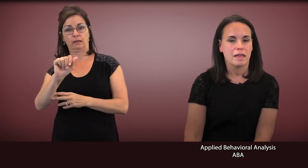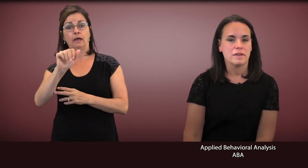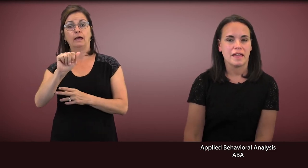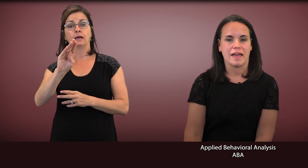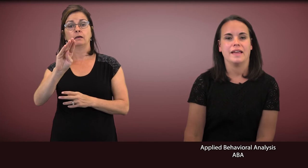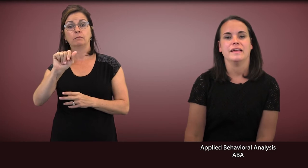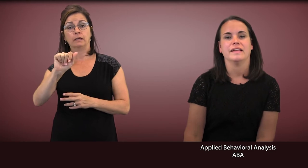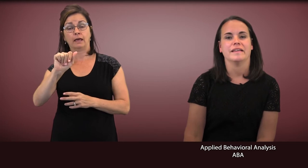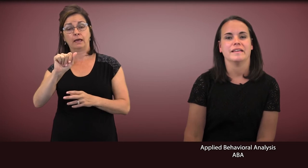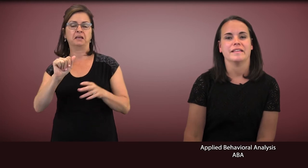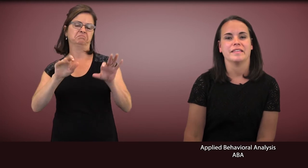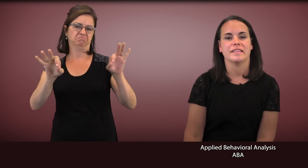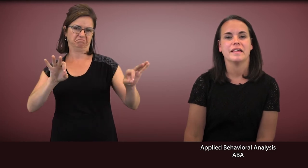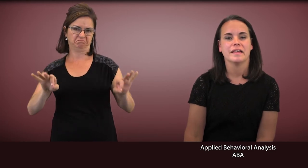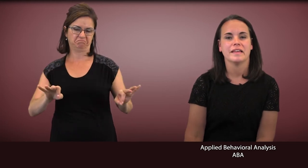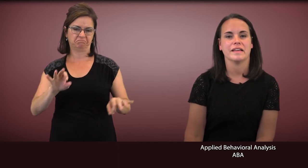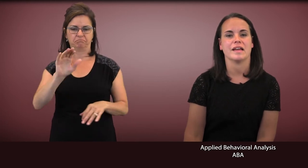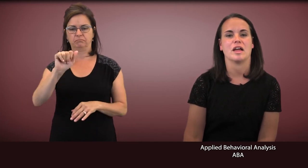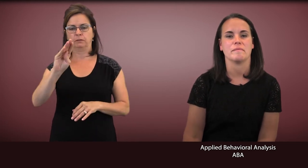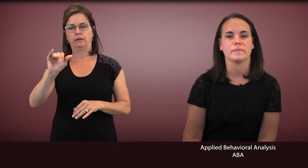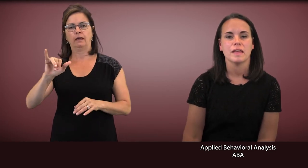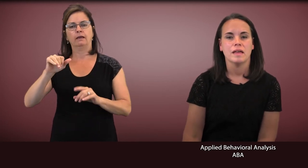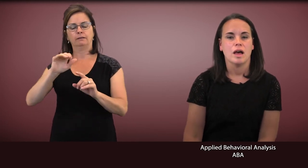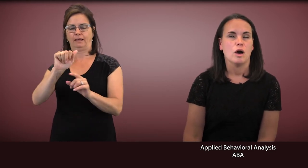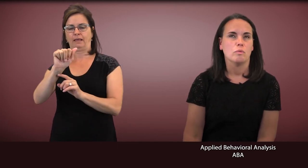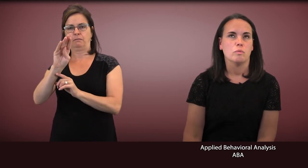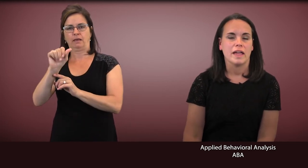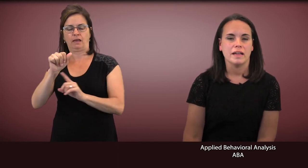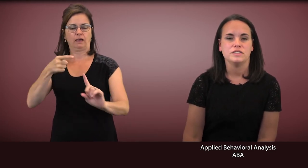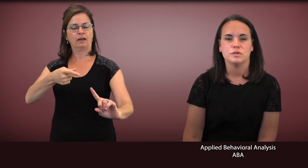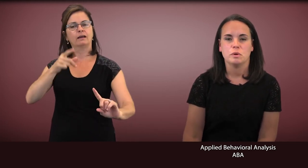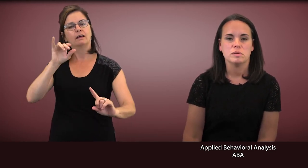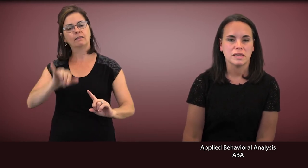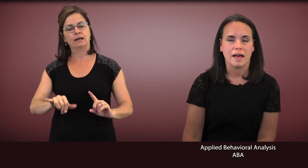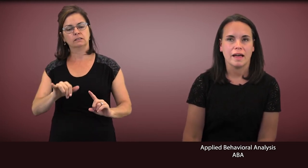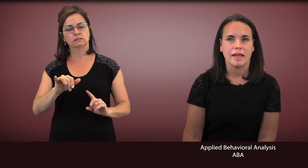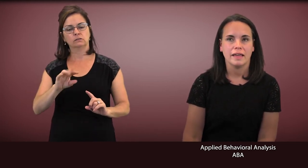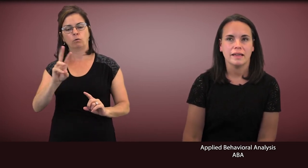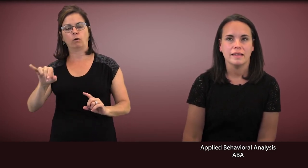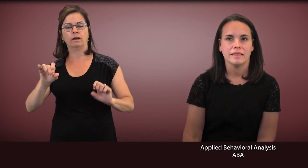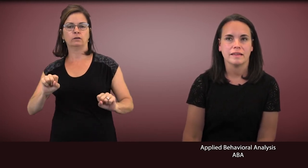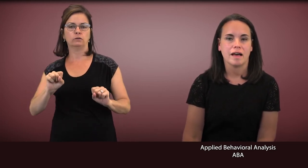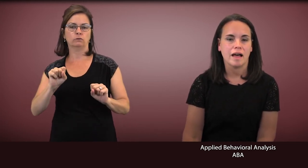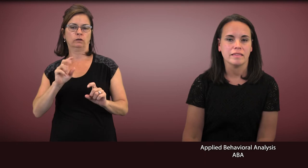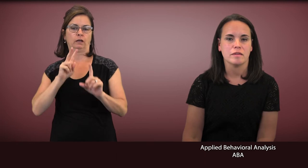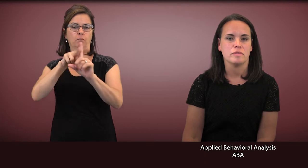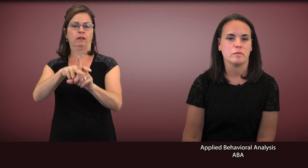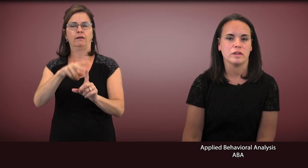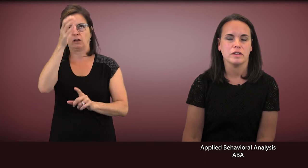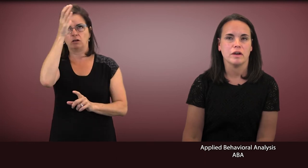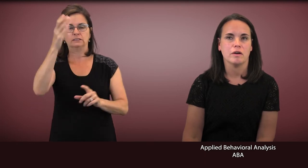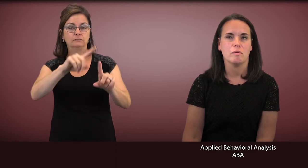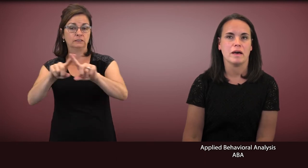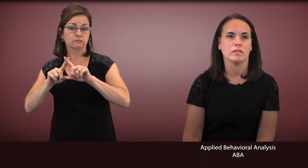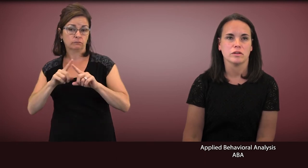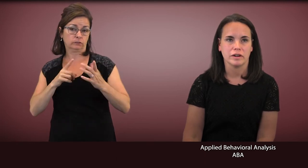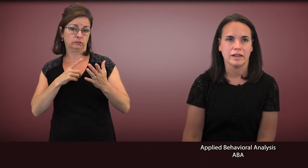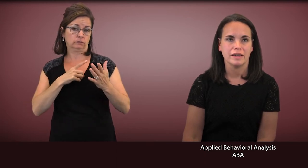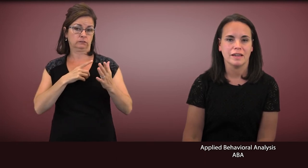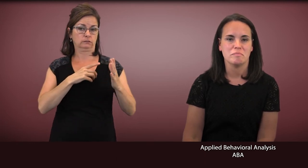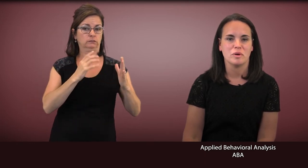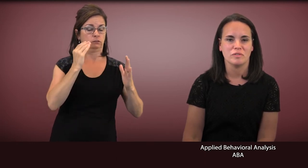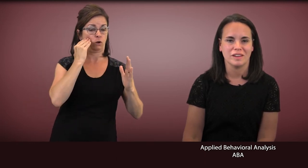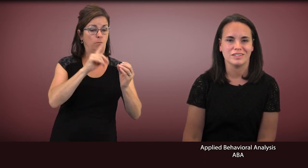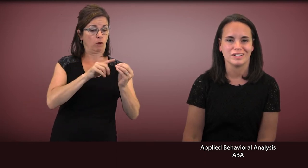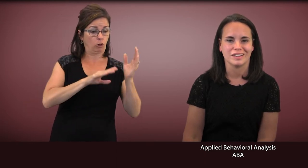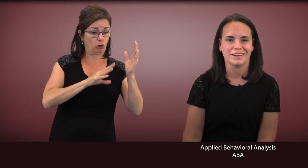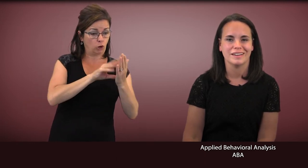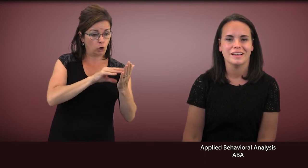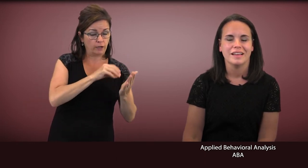ABA is a way to apply the concepts that we know about learning and motivation,